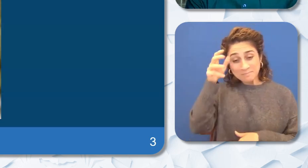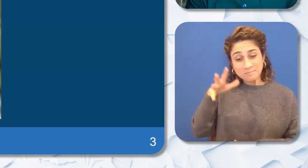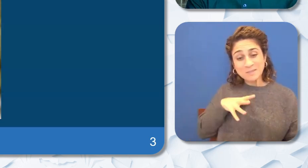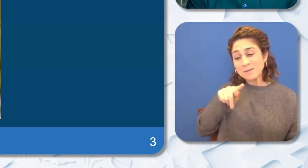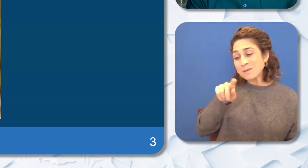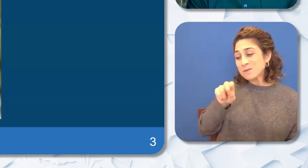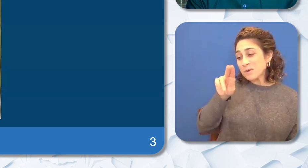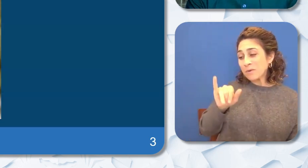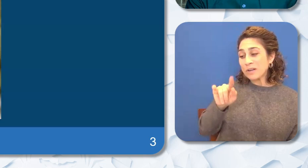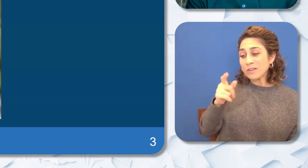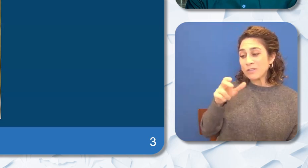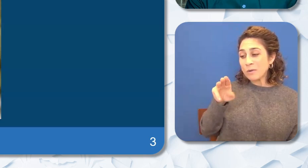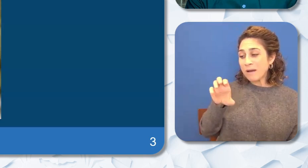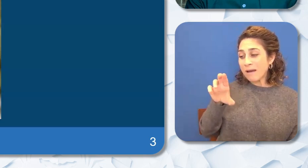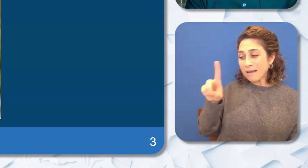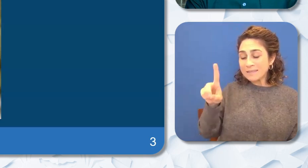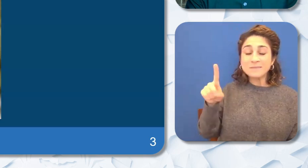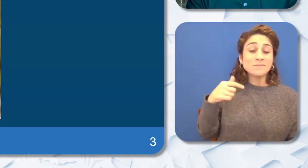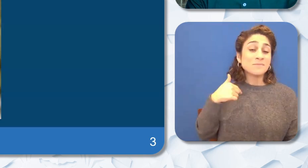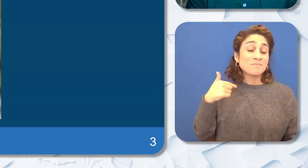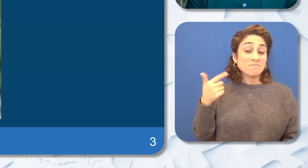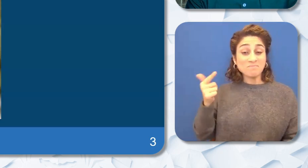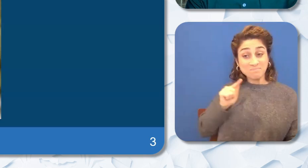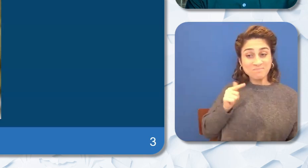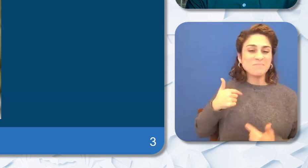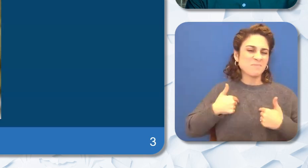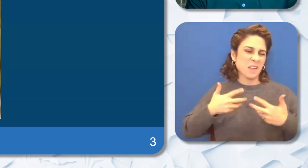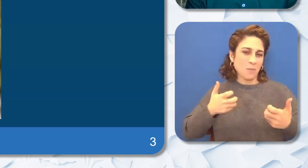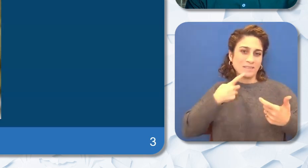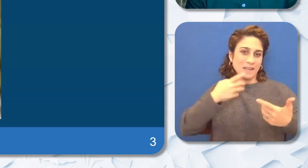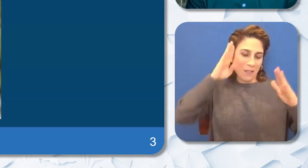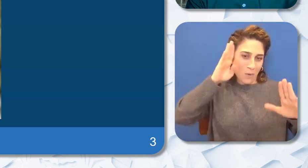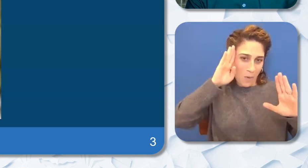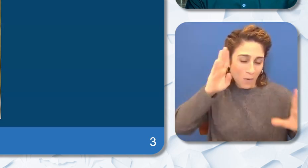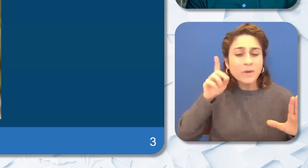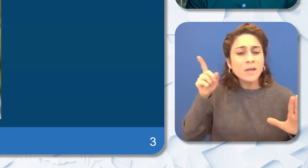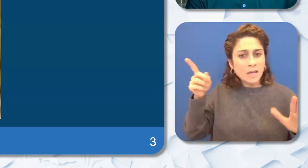like to say greetings and hello. He absolutely wanted to be here with us today. However he was